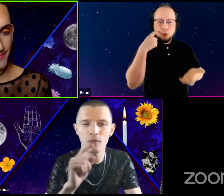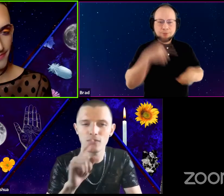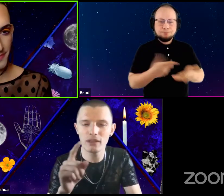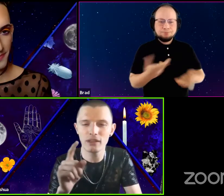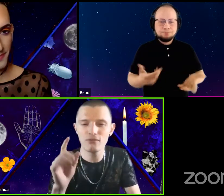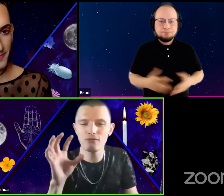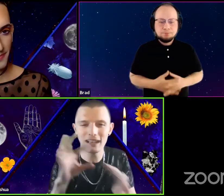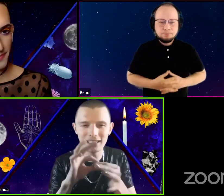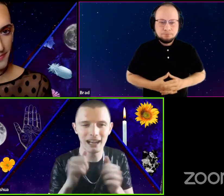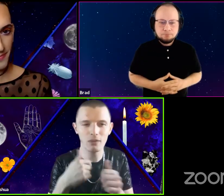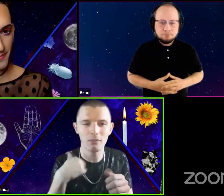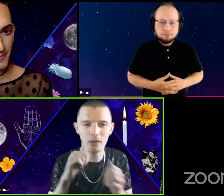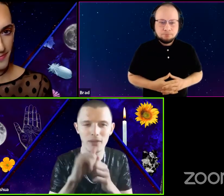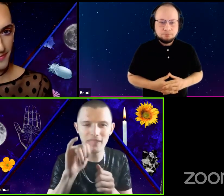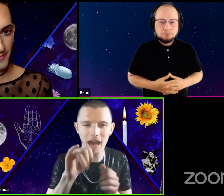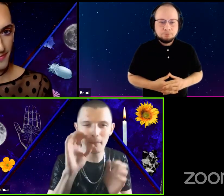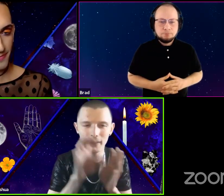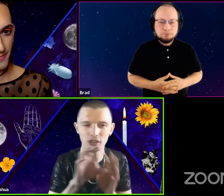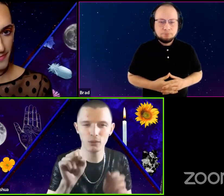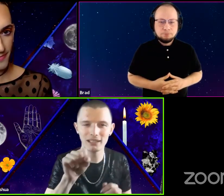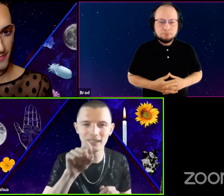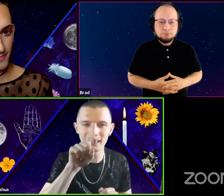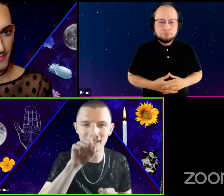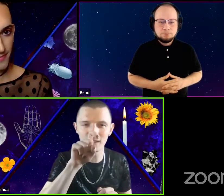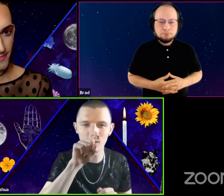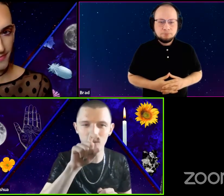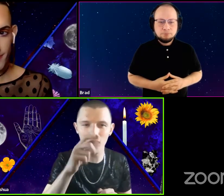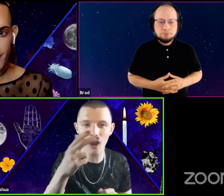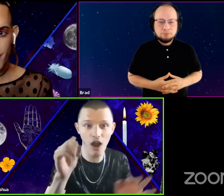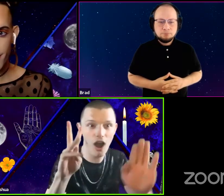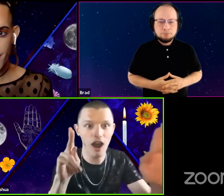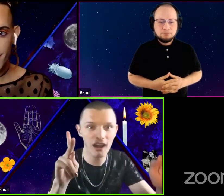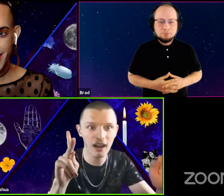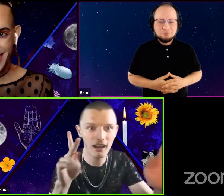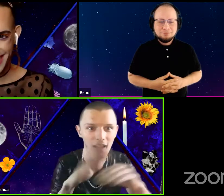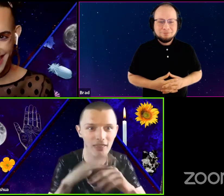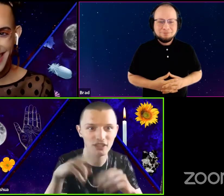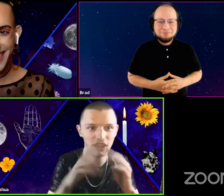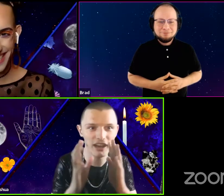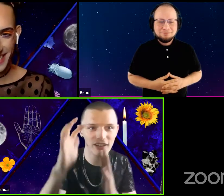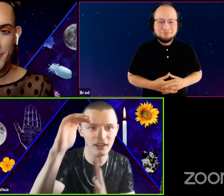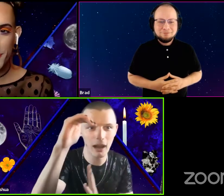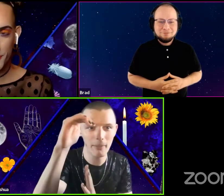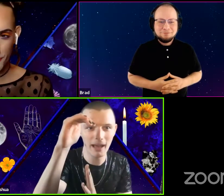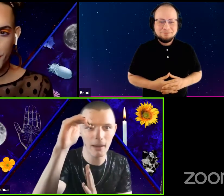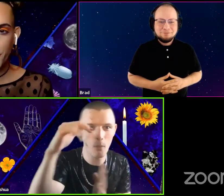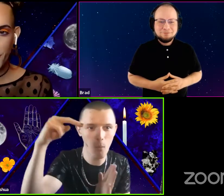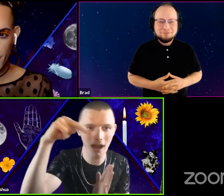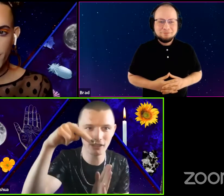It was really resonated with me with that picture, was the Eagle, Hawk, on the chair coming up watching